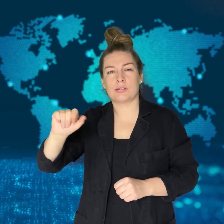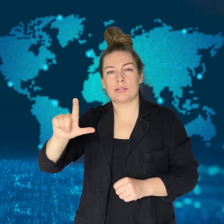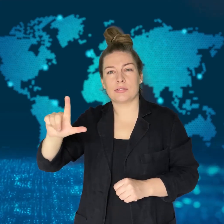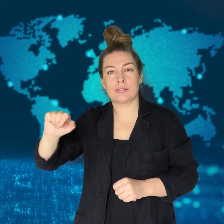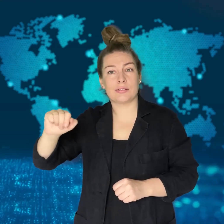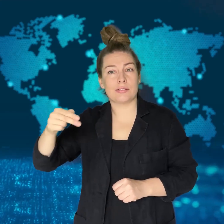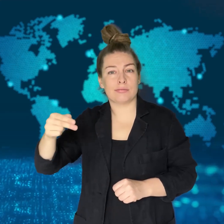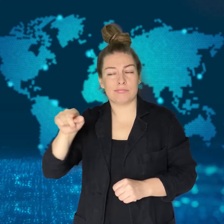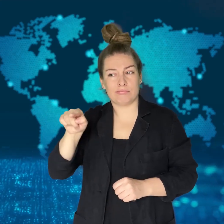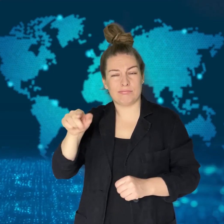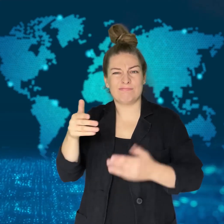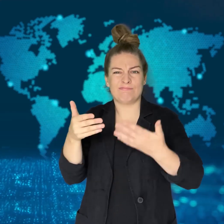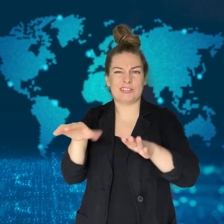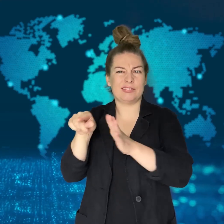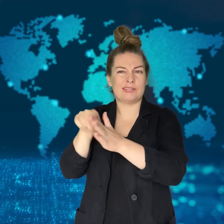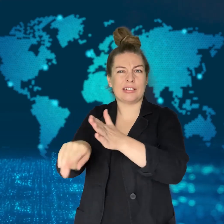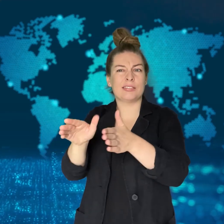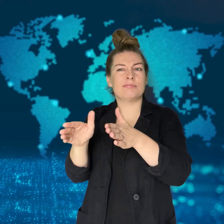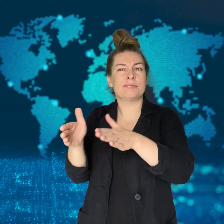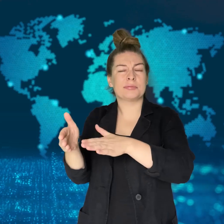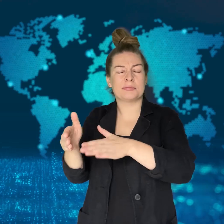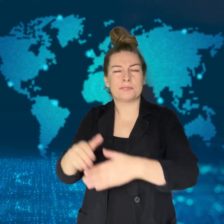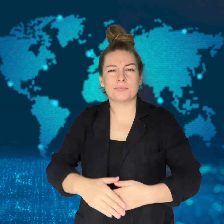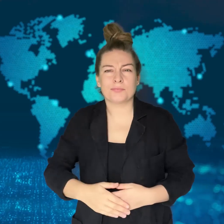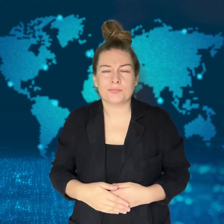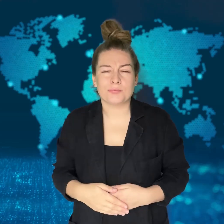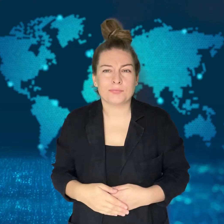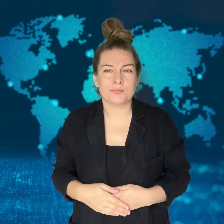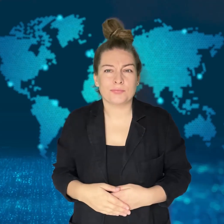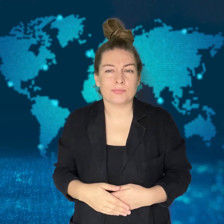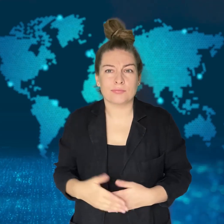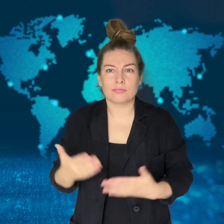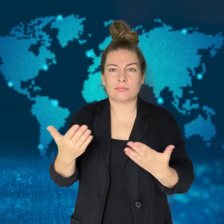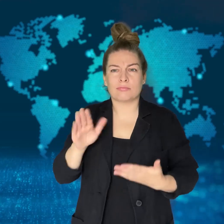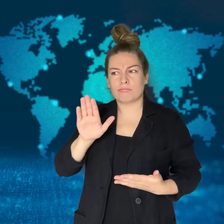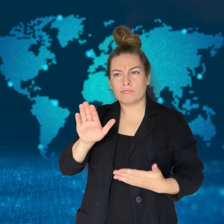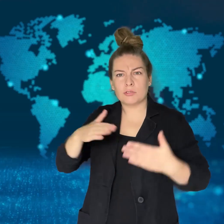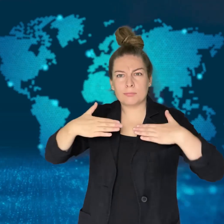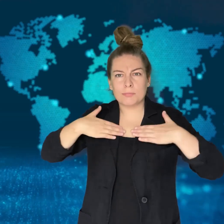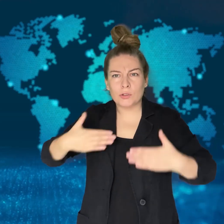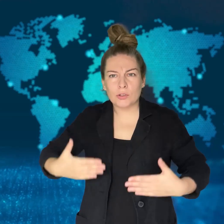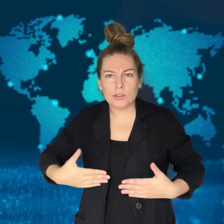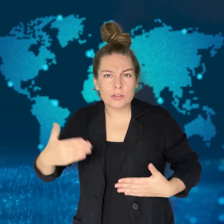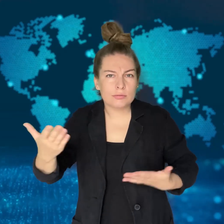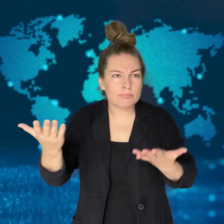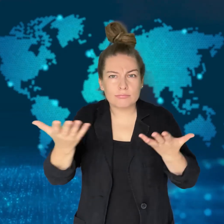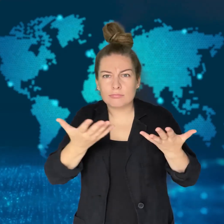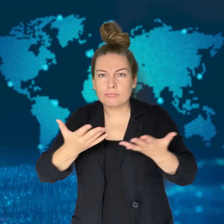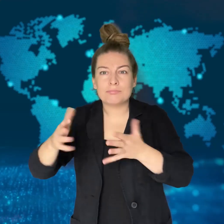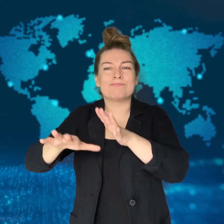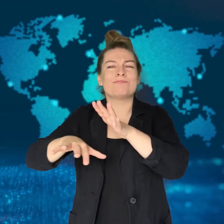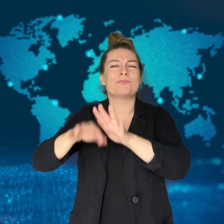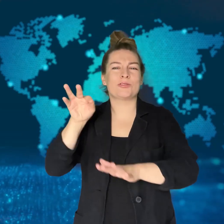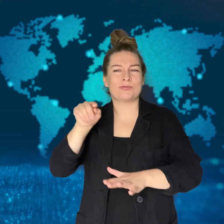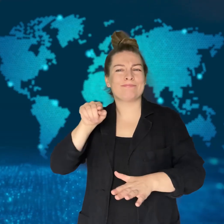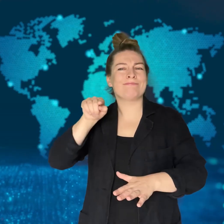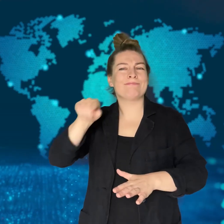His body was recovered at the site of an airstrike on Hezbollah's headquarters